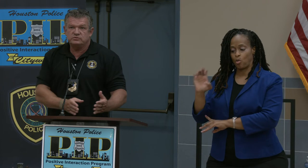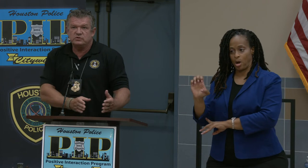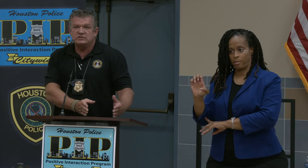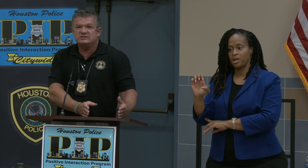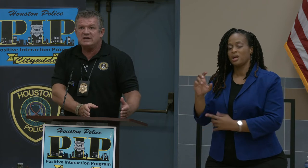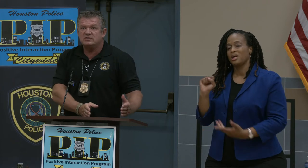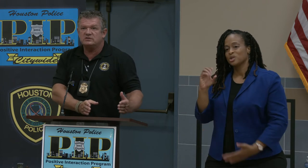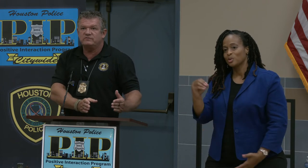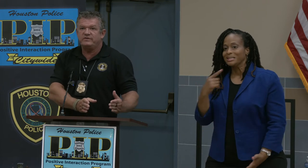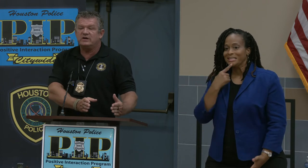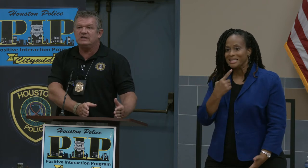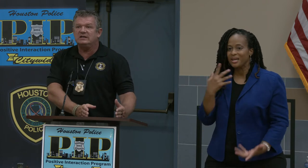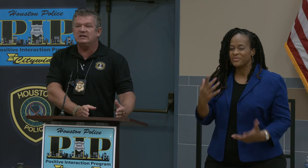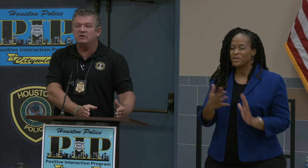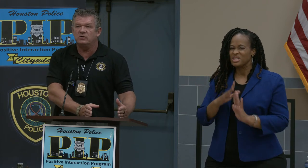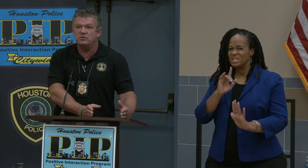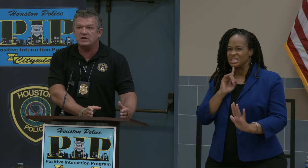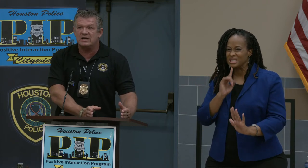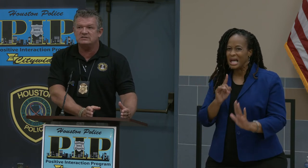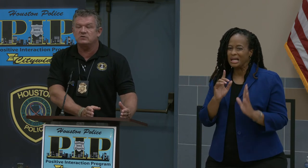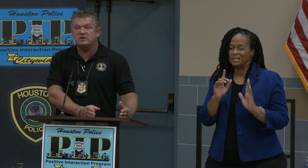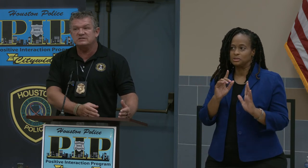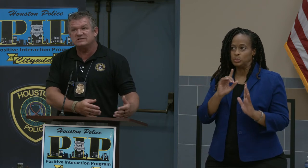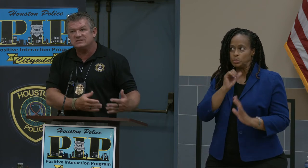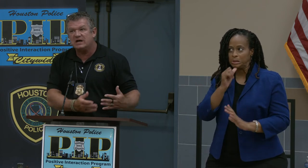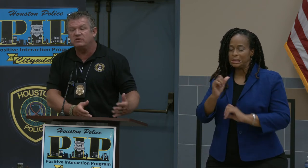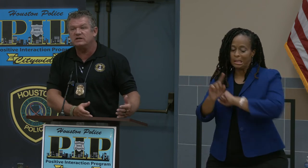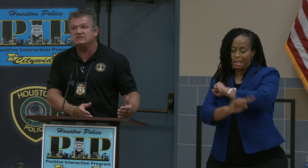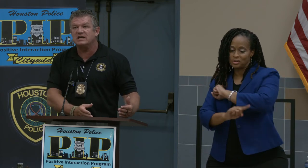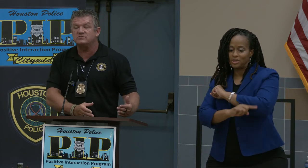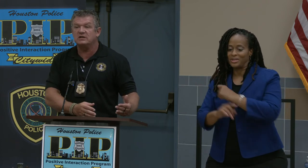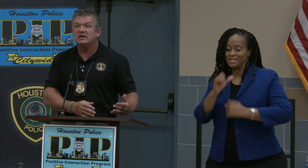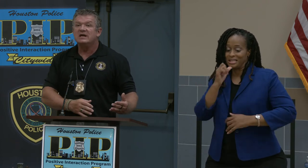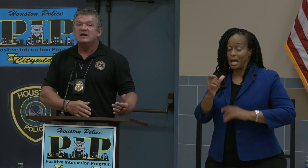So to say there is very little or no consequences is not really exaggerating.